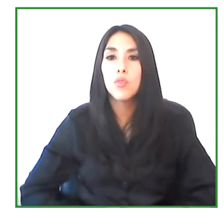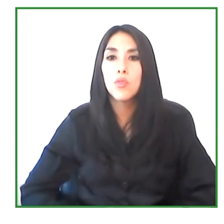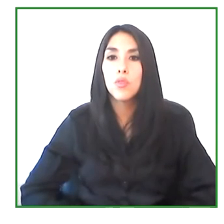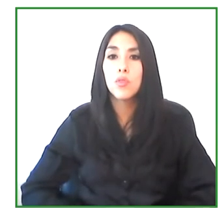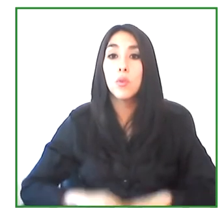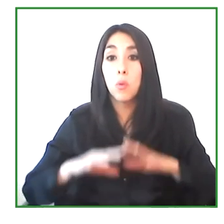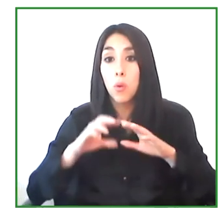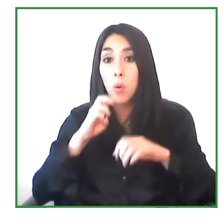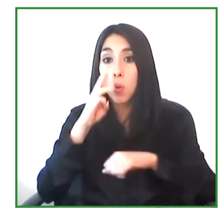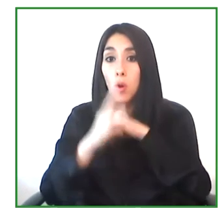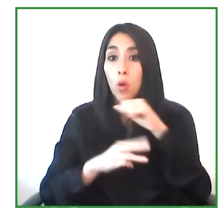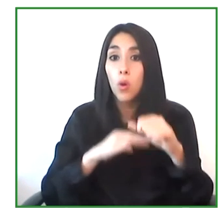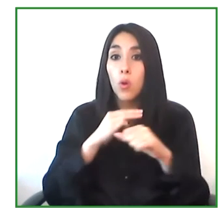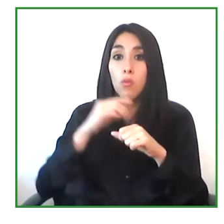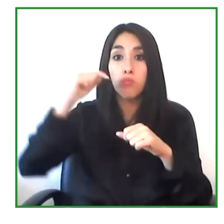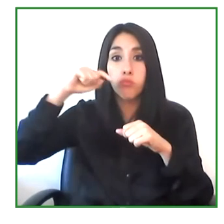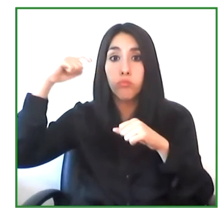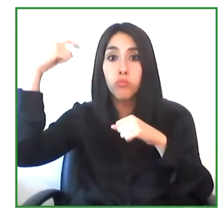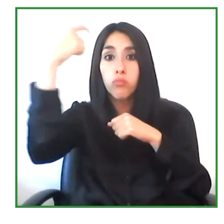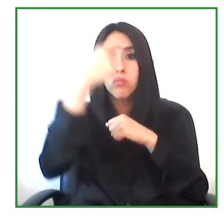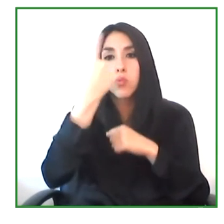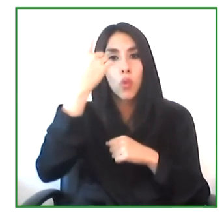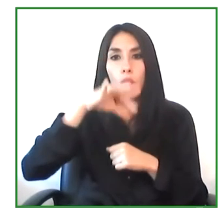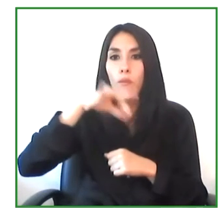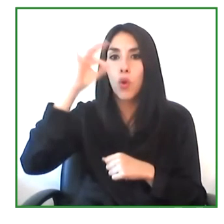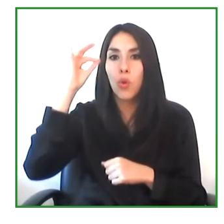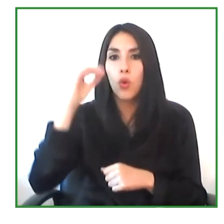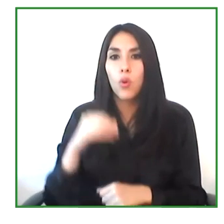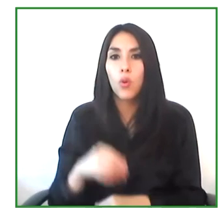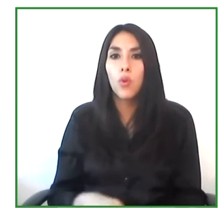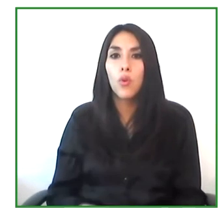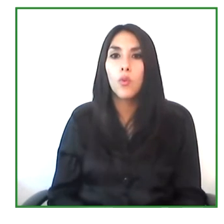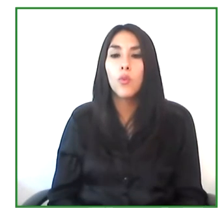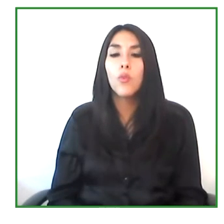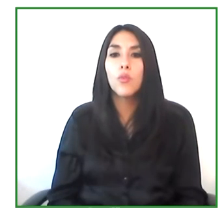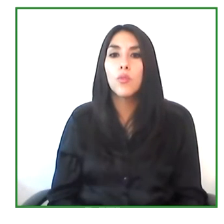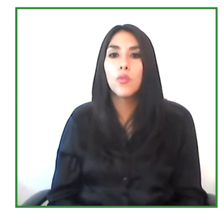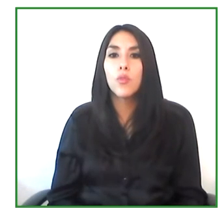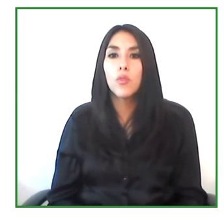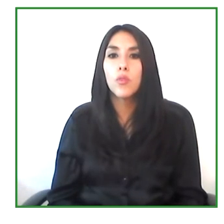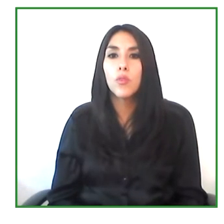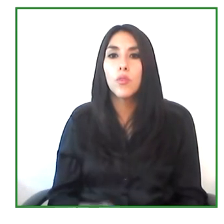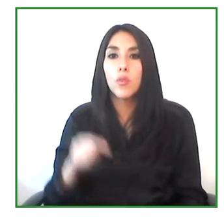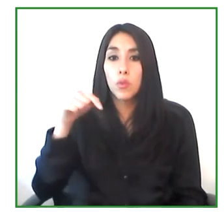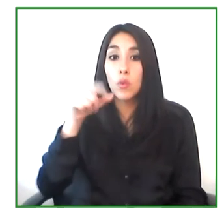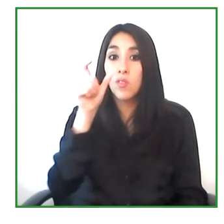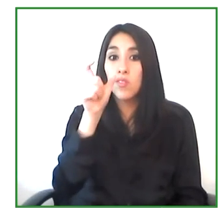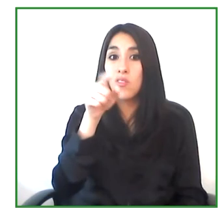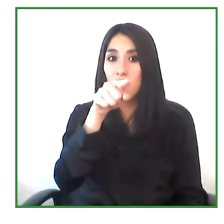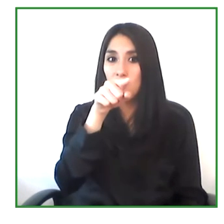and it not only of exactly test technology, but we think we believe.